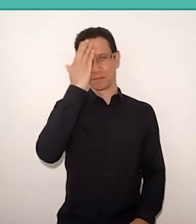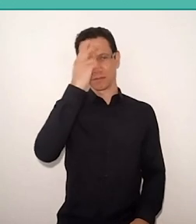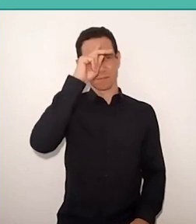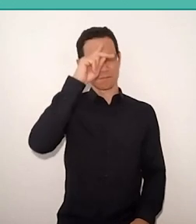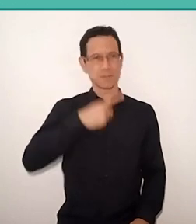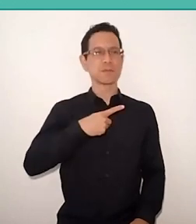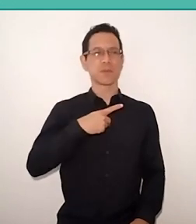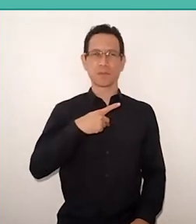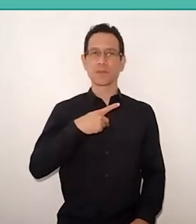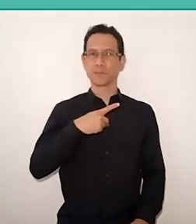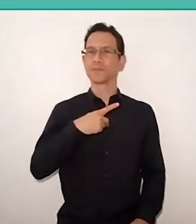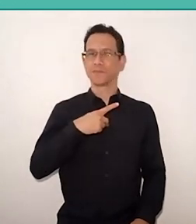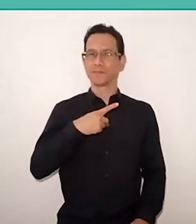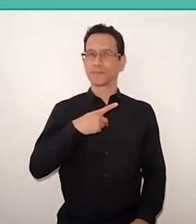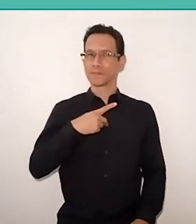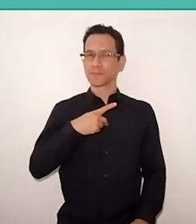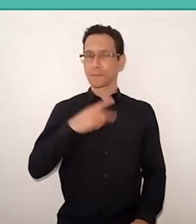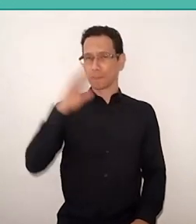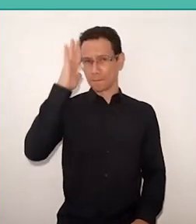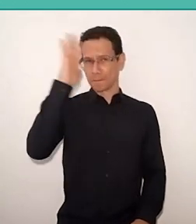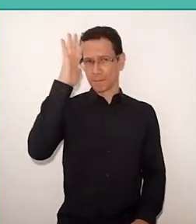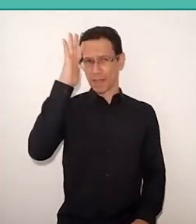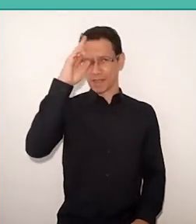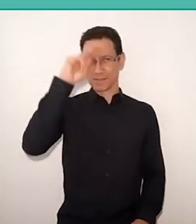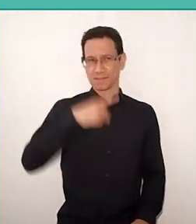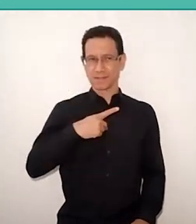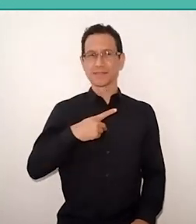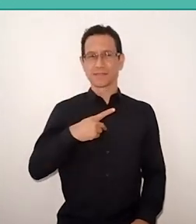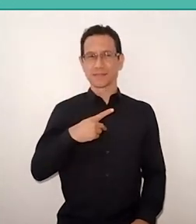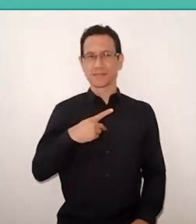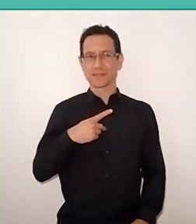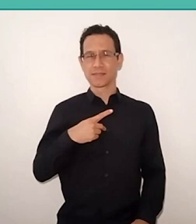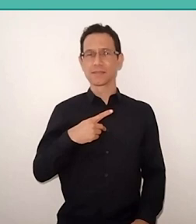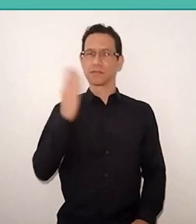Presence that thinks itself, known to be present,